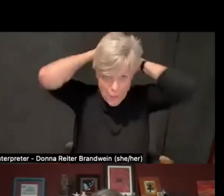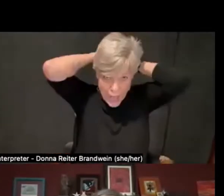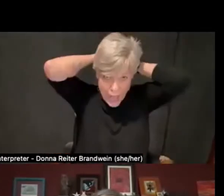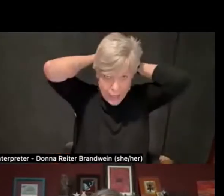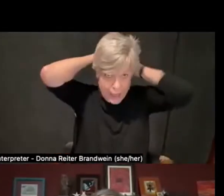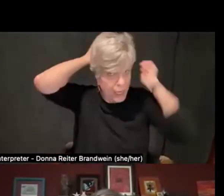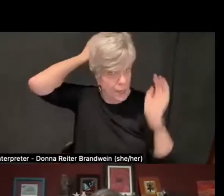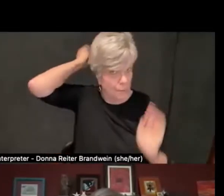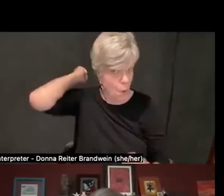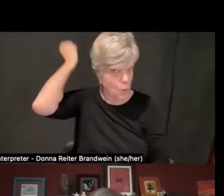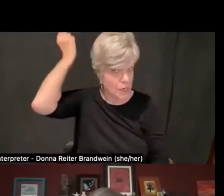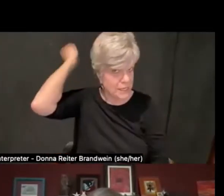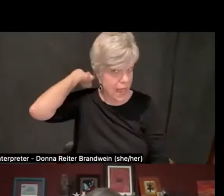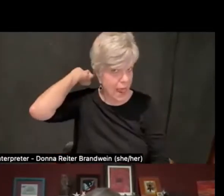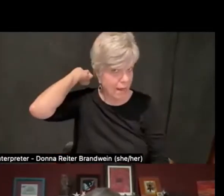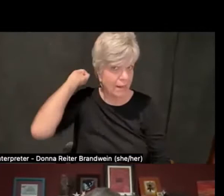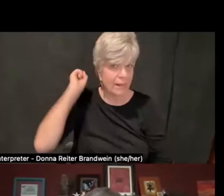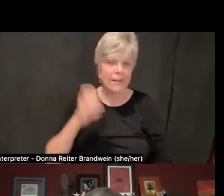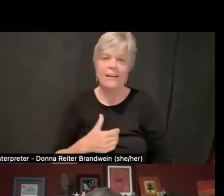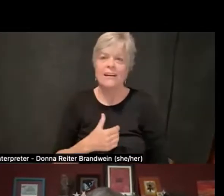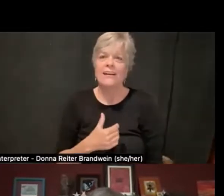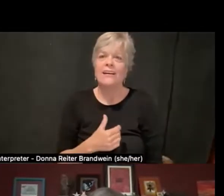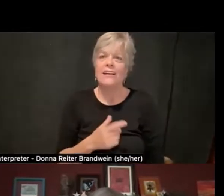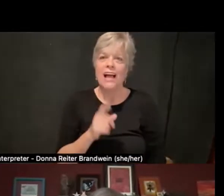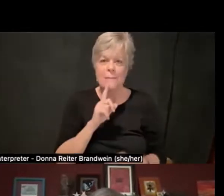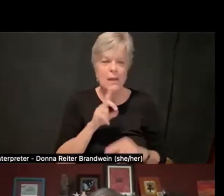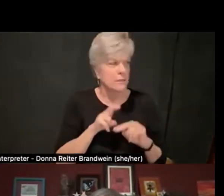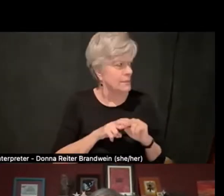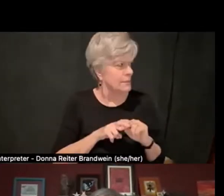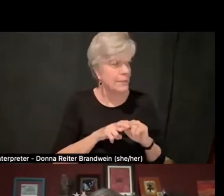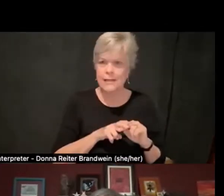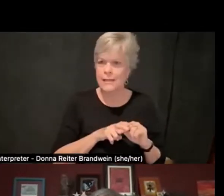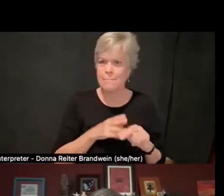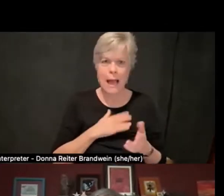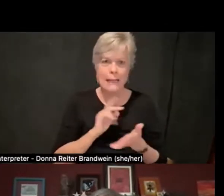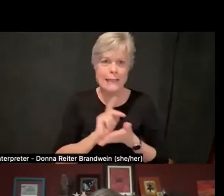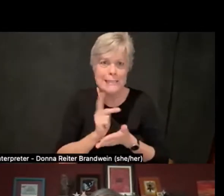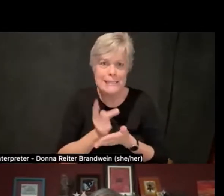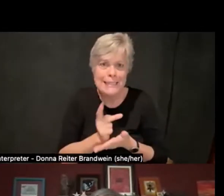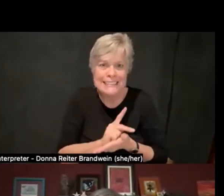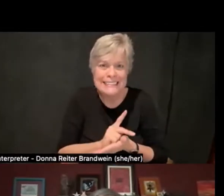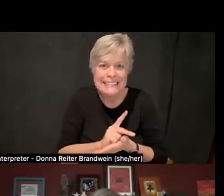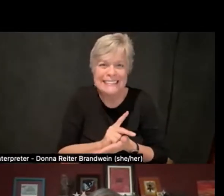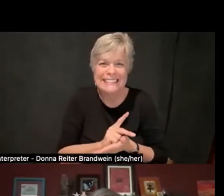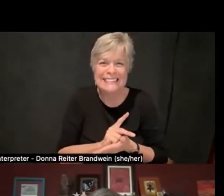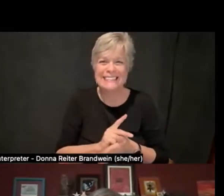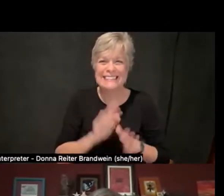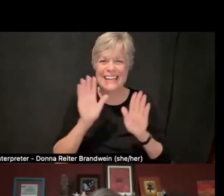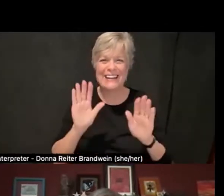and I am actually sitting in my kitchen, so it's a great space to be.